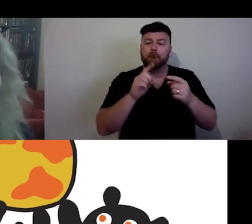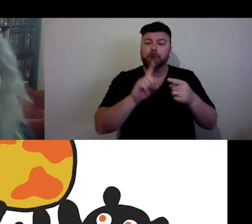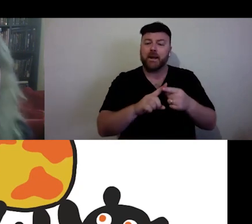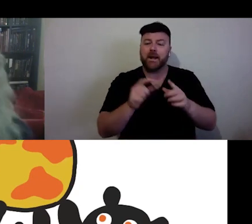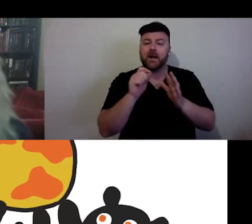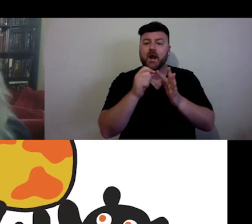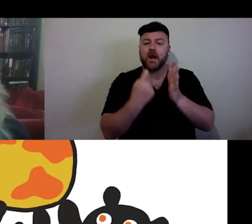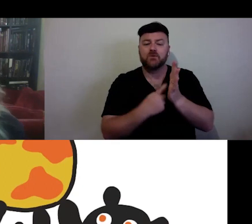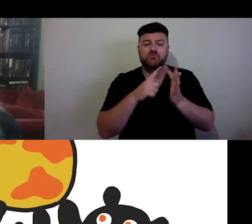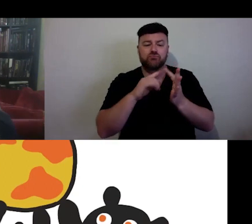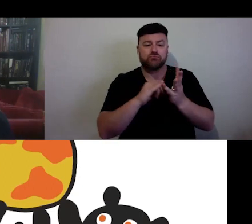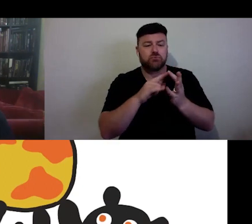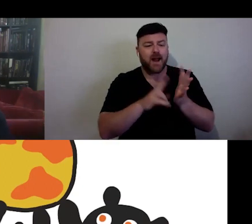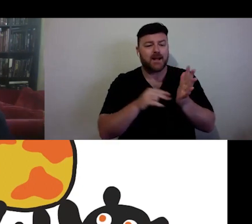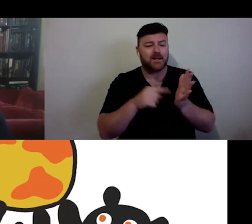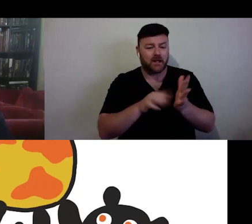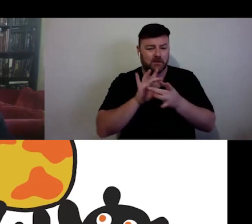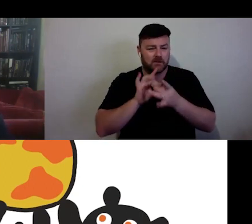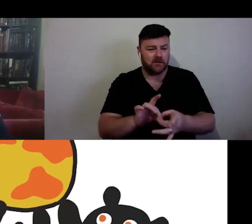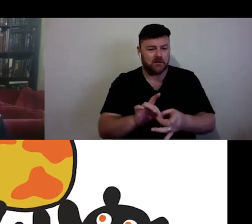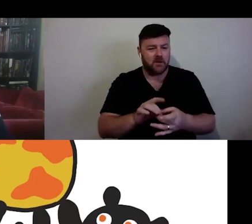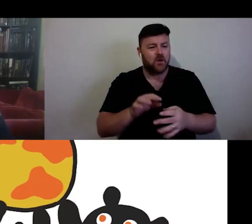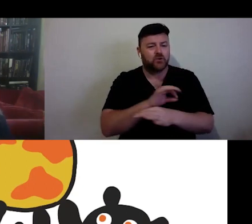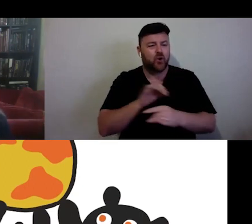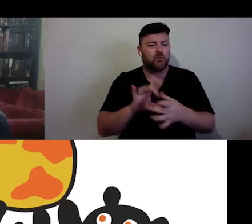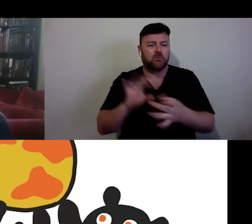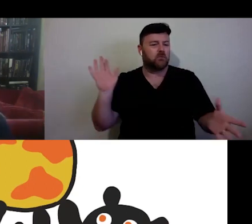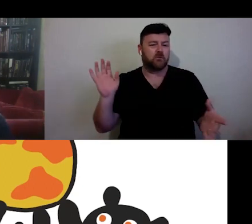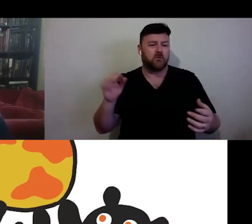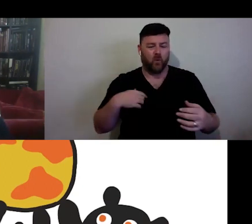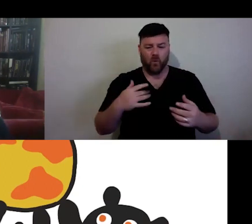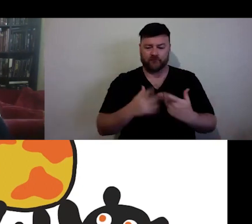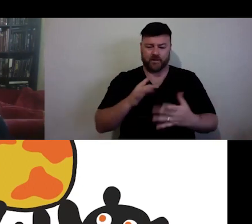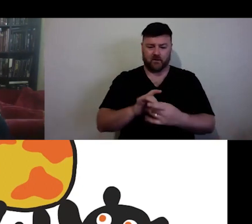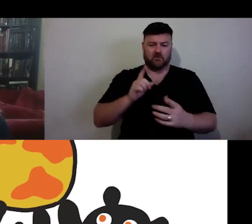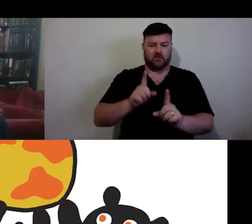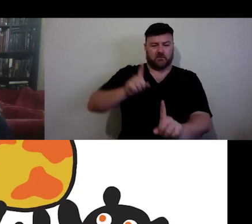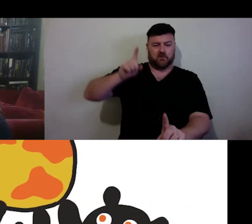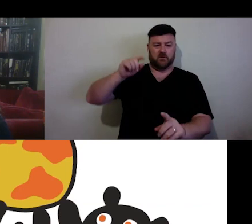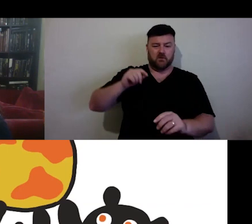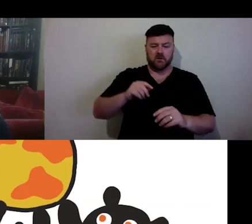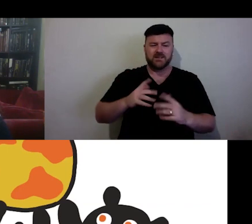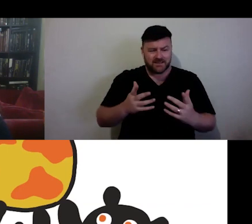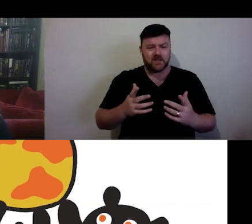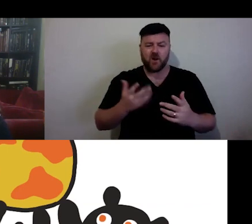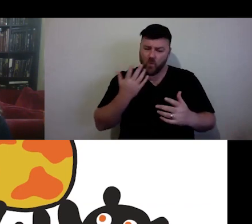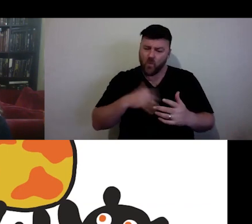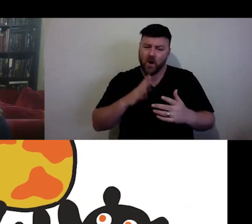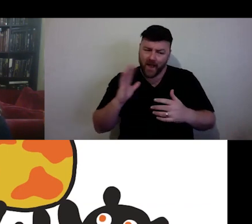Not disengaged and disembodies and dissociated. In which everyone is actually connected. You see everything that